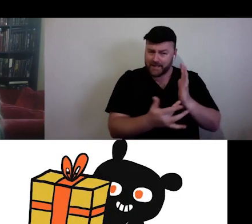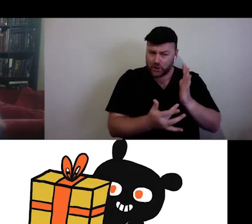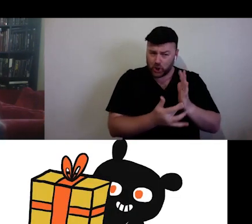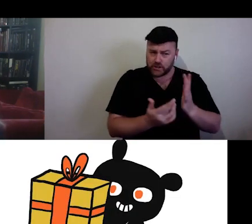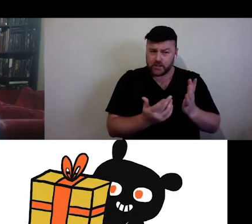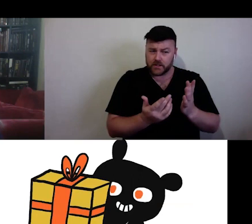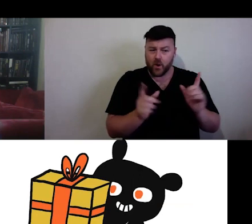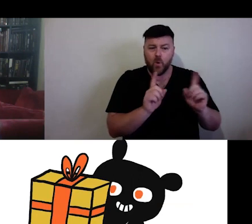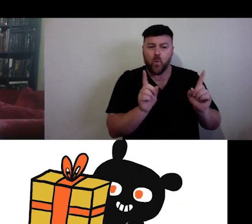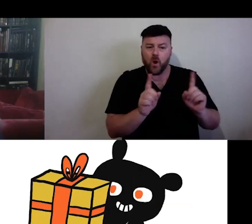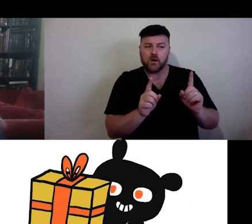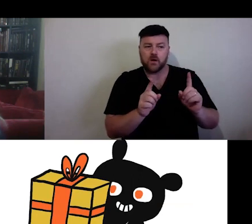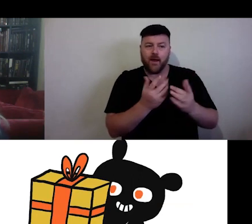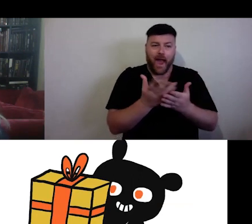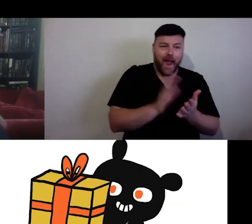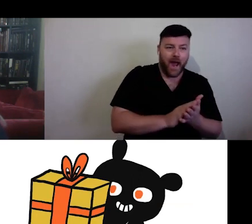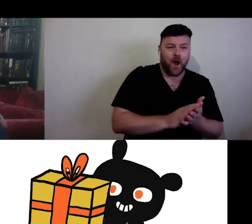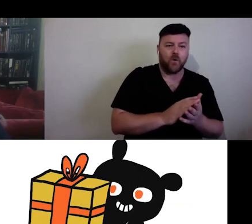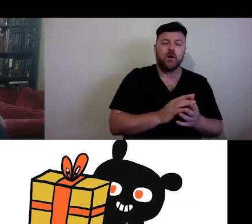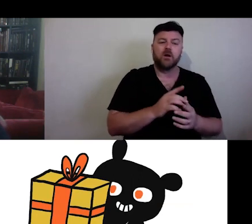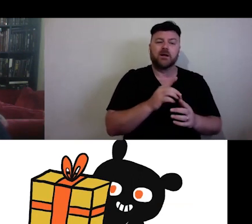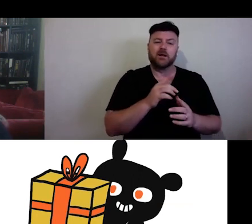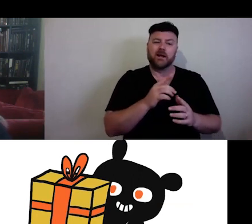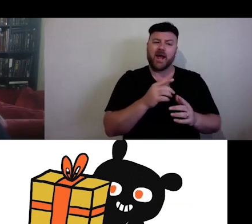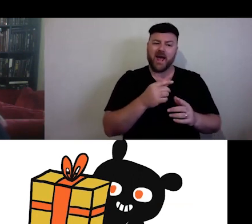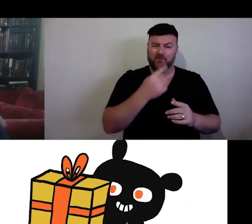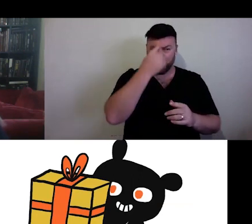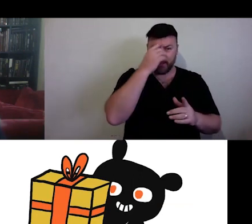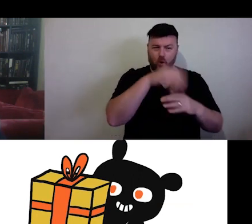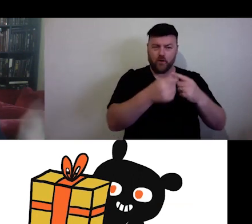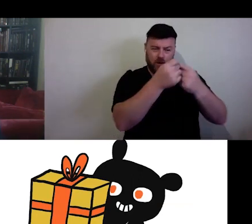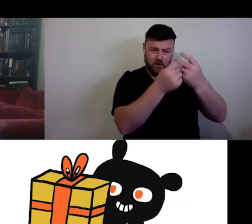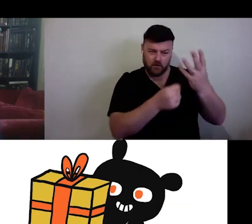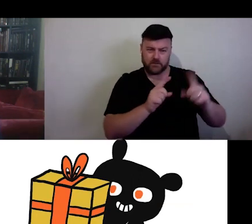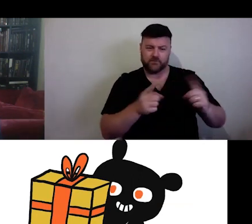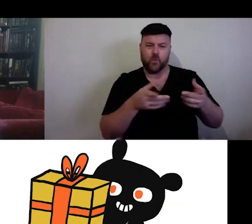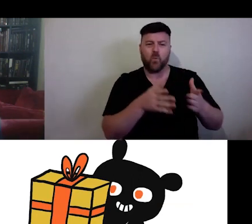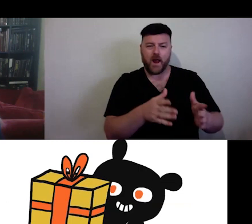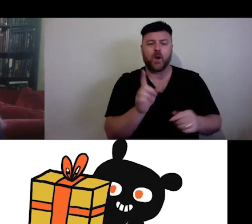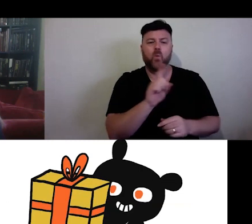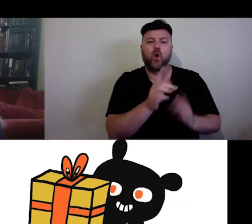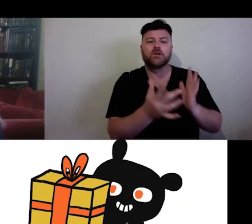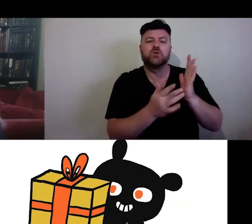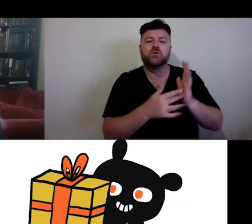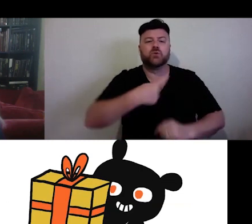variety of factors. So, here's a list of some options that I see for all of us going forward.